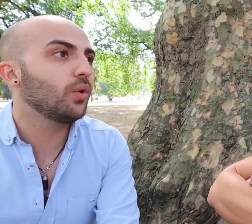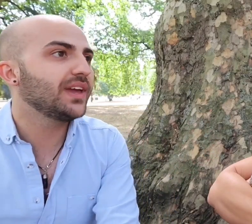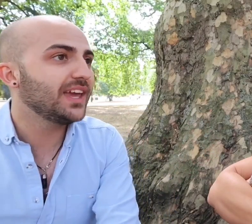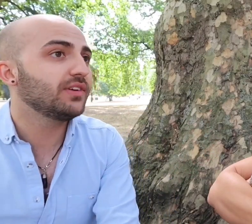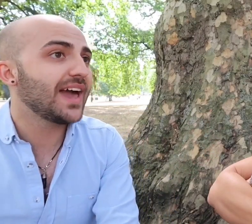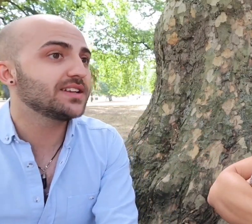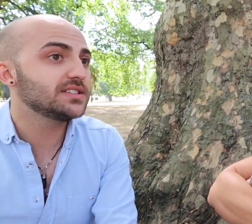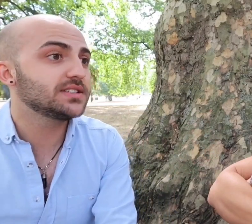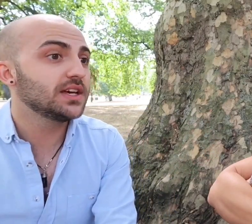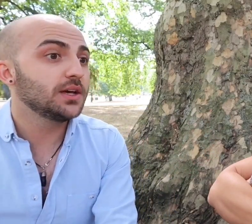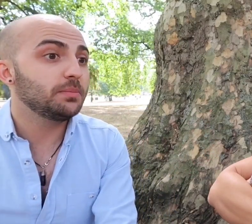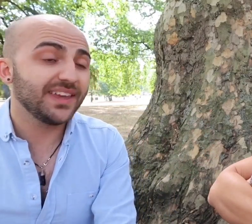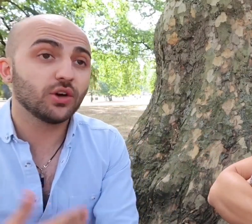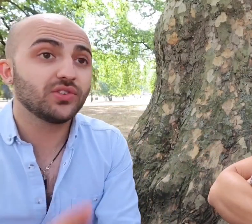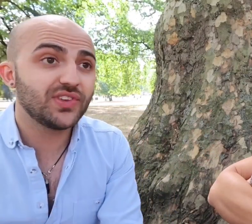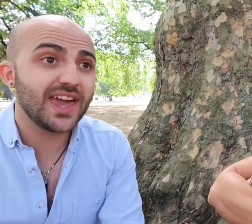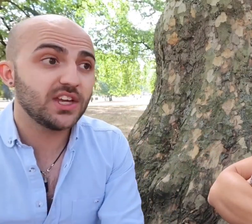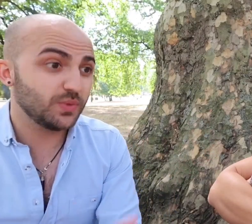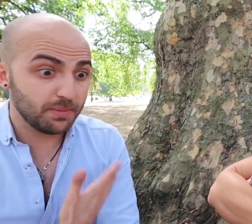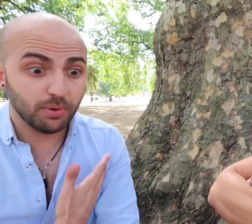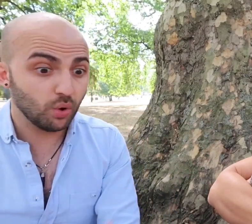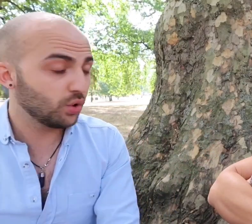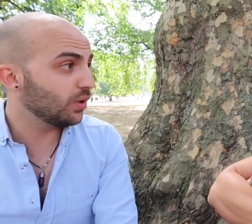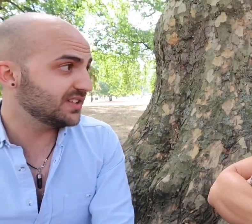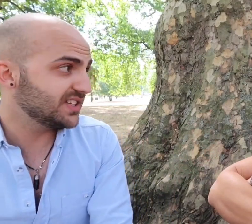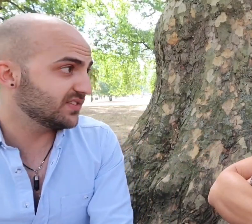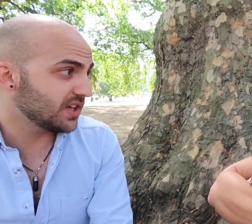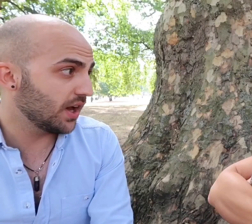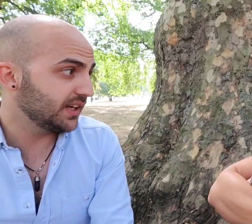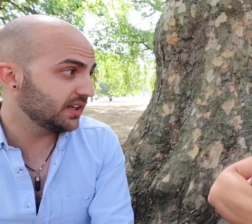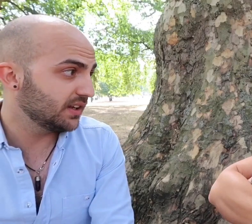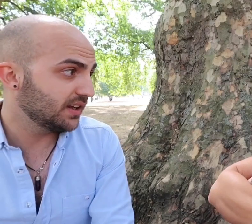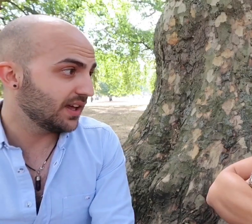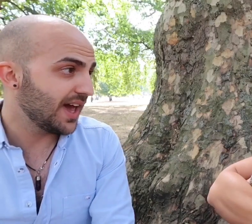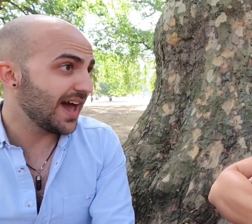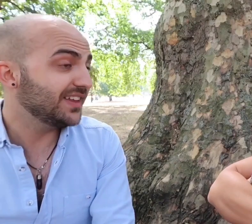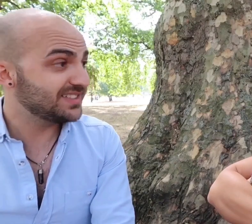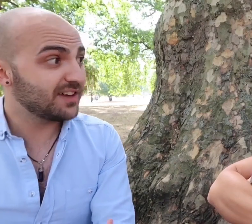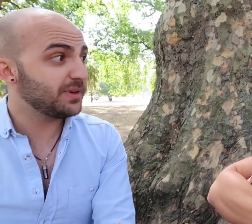hearing actors being on stage with poor quality of sign and then Deaf